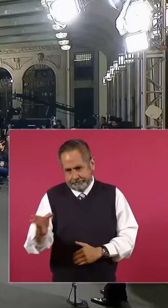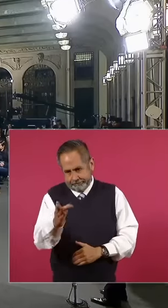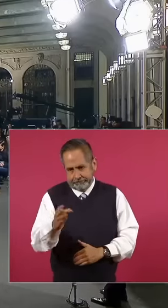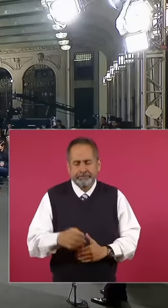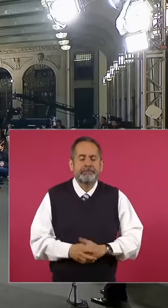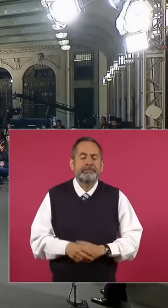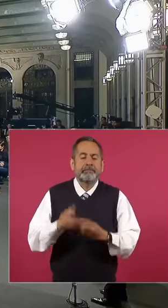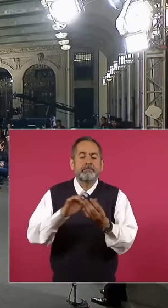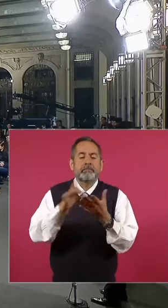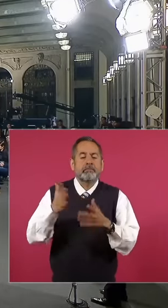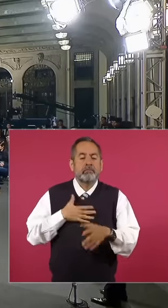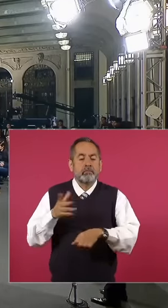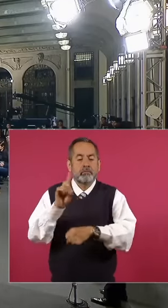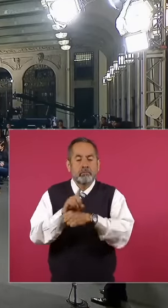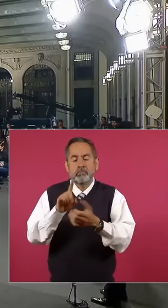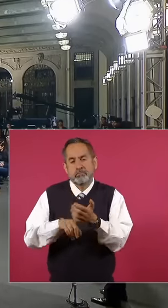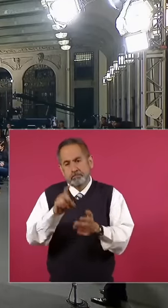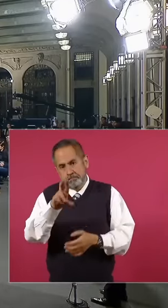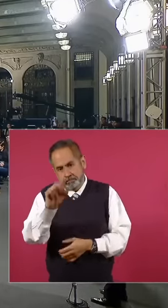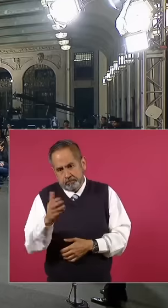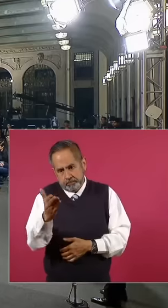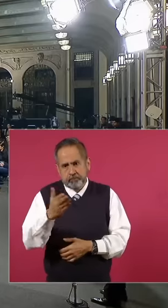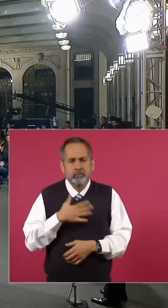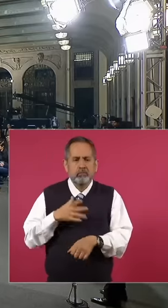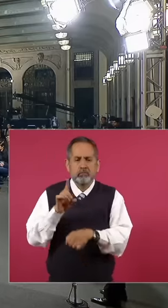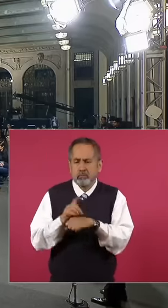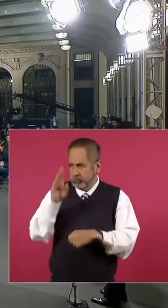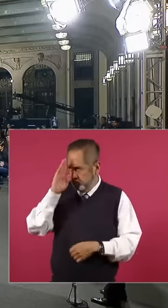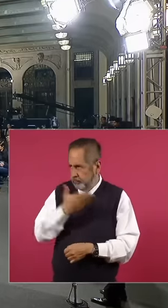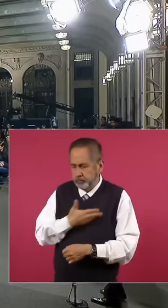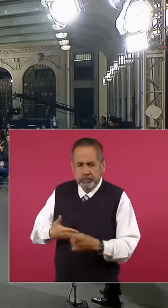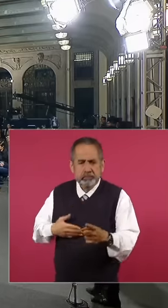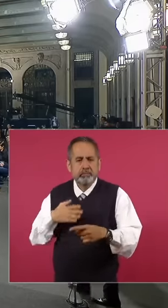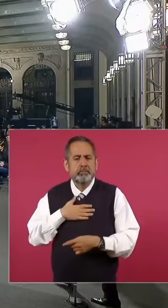Thank you very much very good morning doctor eh Good morning Mr. President Janet Calindo from group after